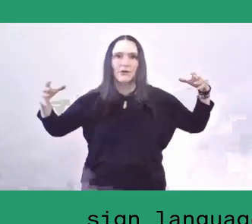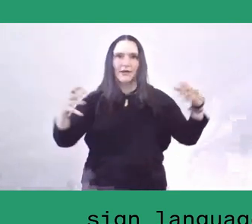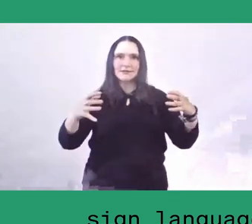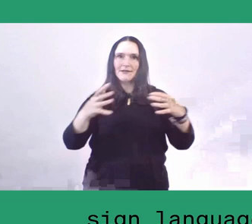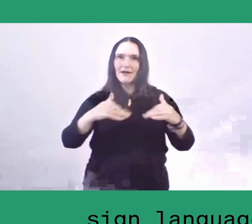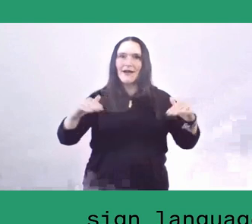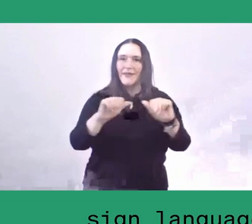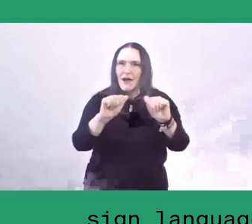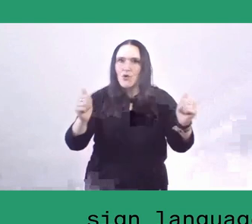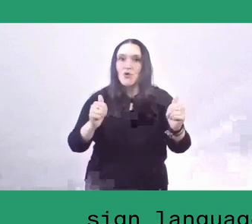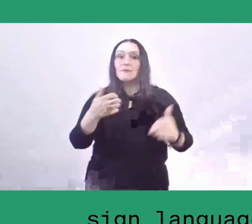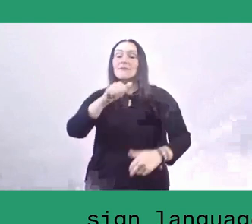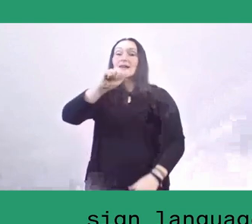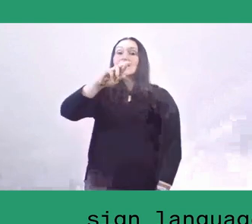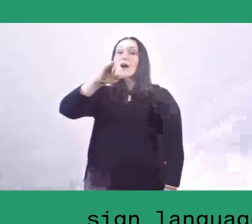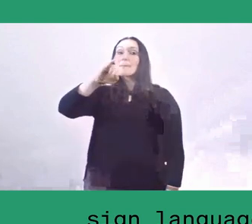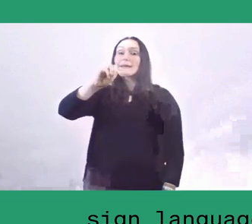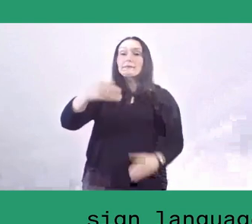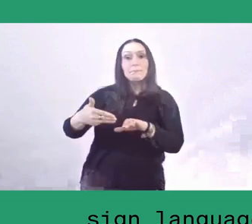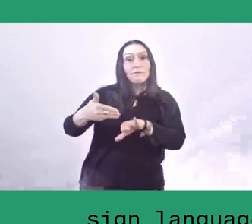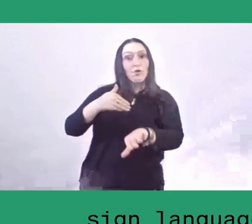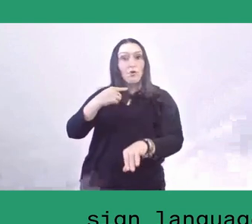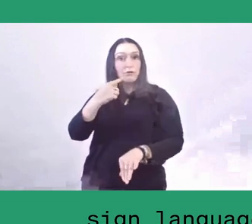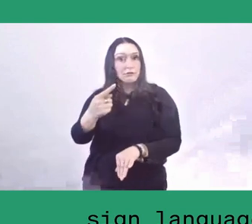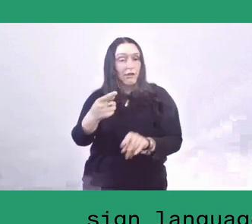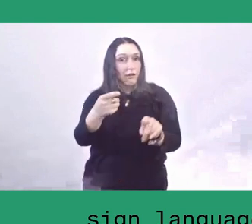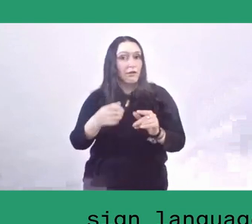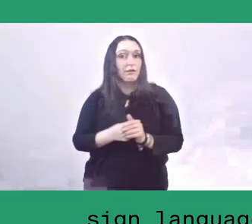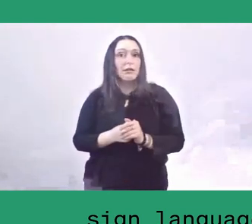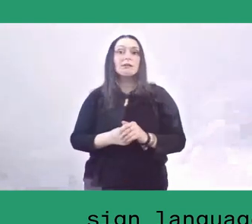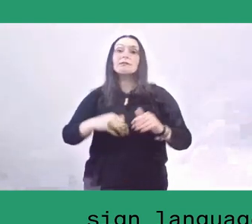that some of the kampungs are not very experienced in doing organisation,